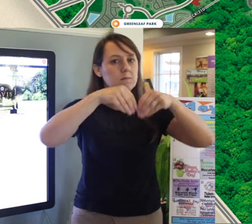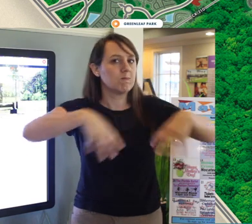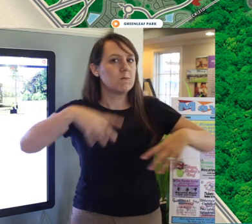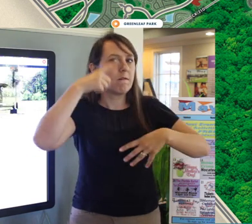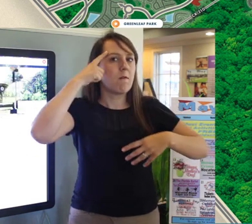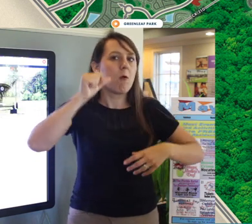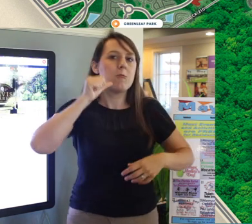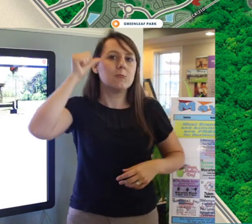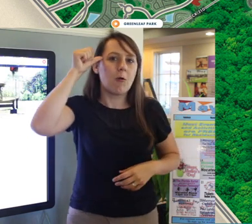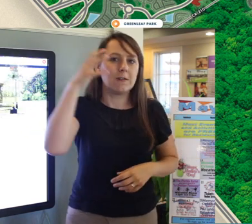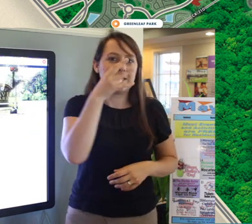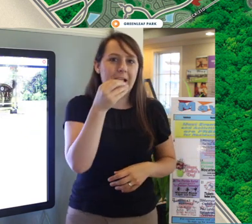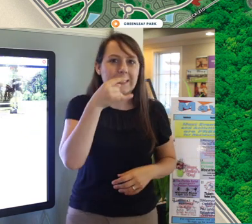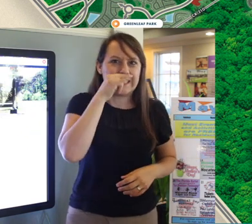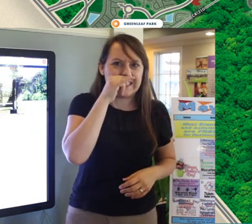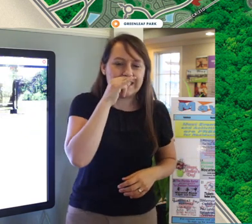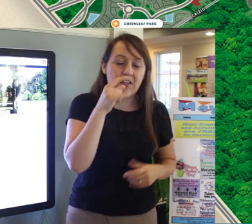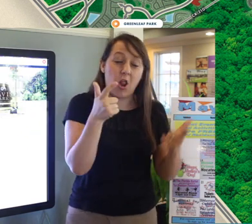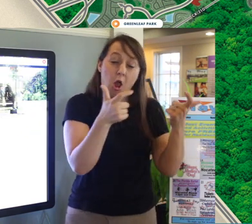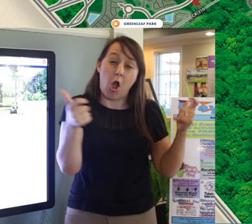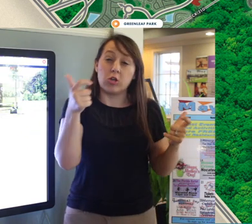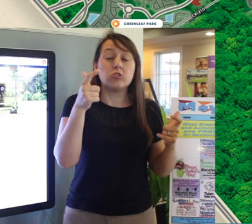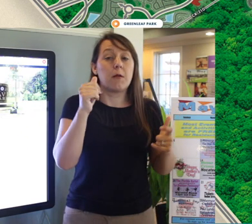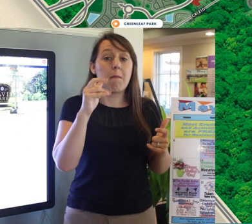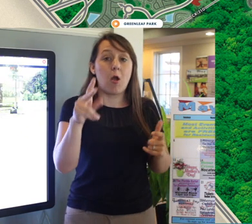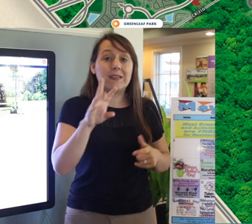this is one of our largest parks with six baseball fields,